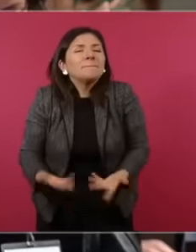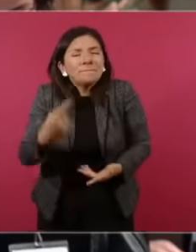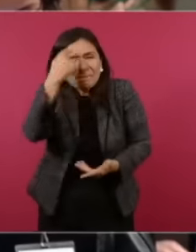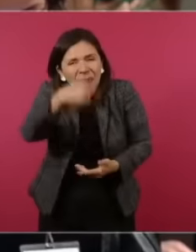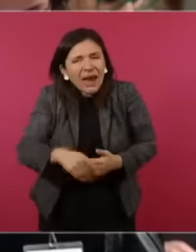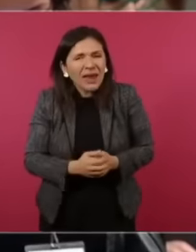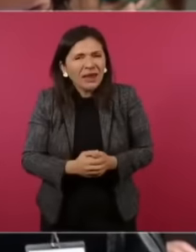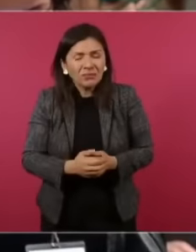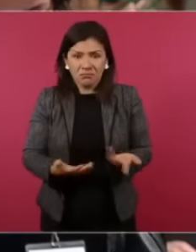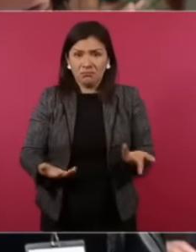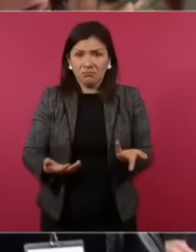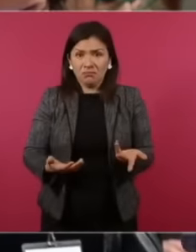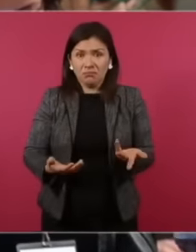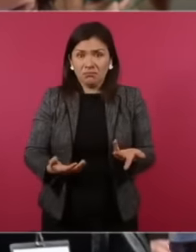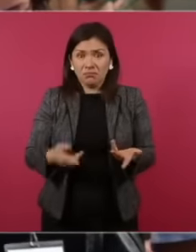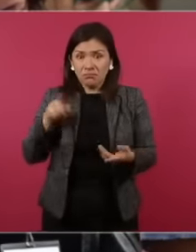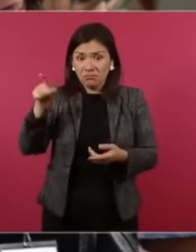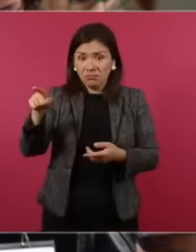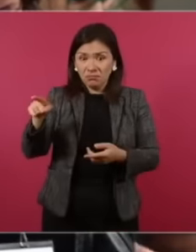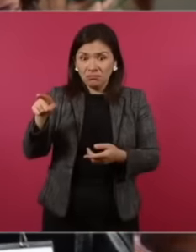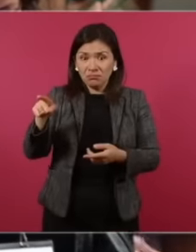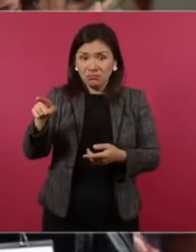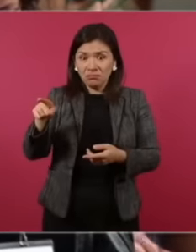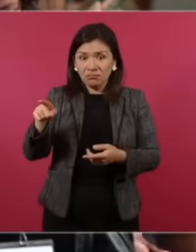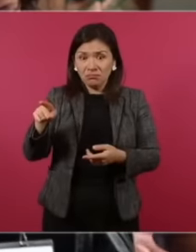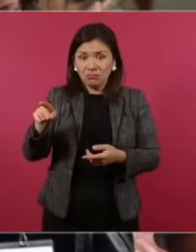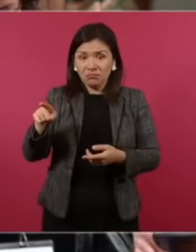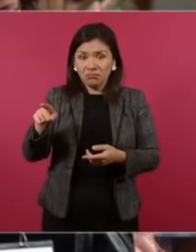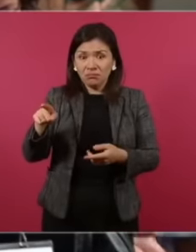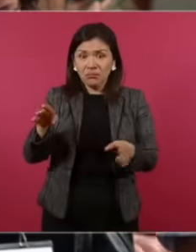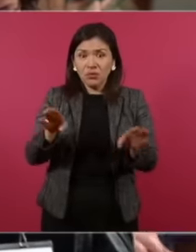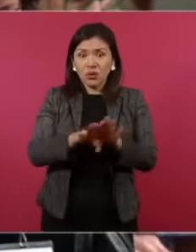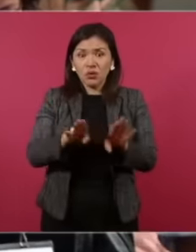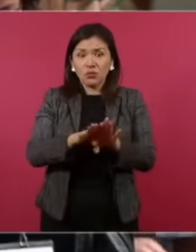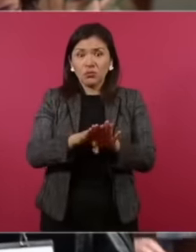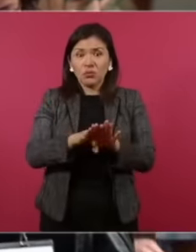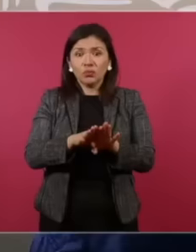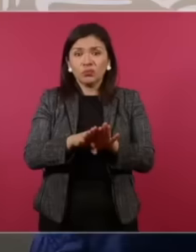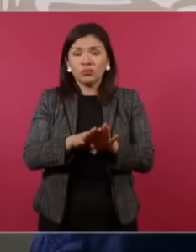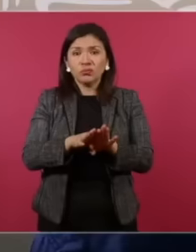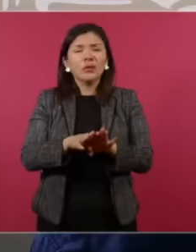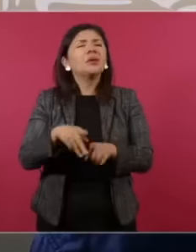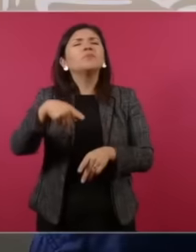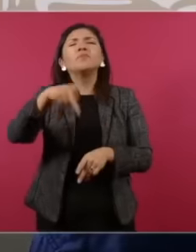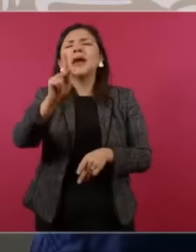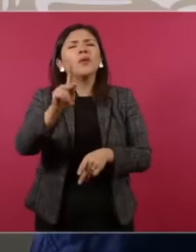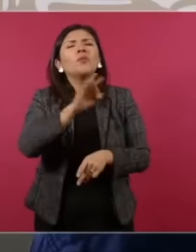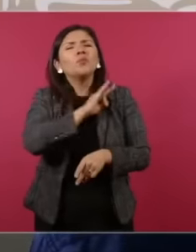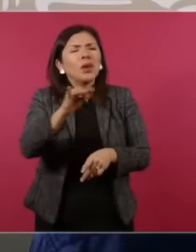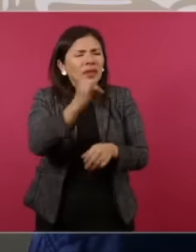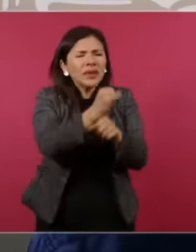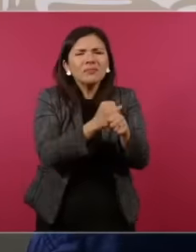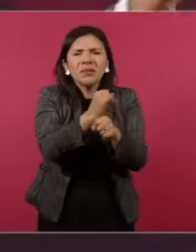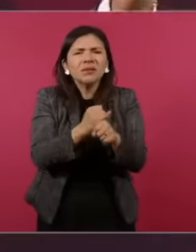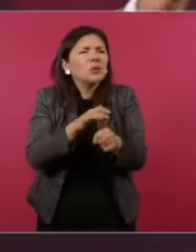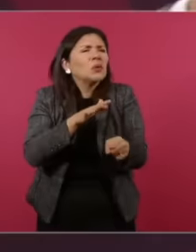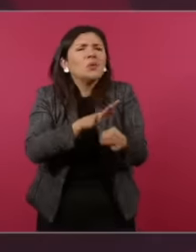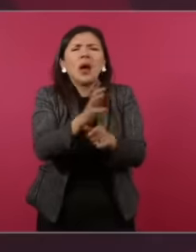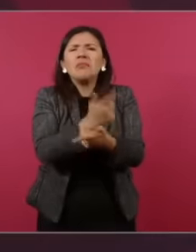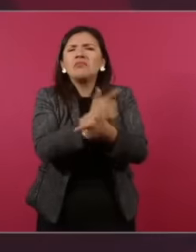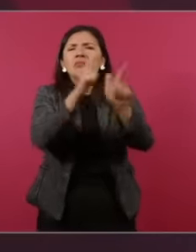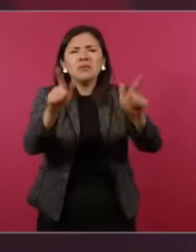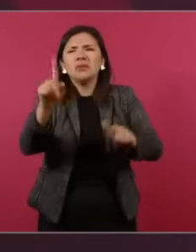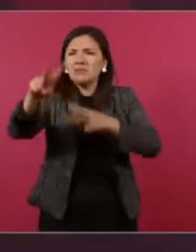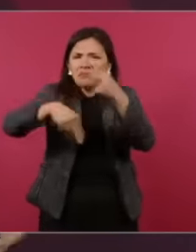do you know what it's for? But anyone can do the investigation, file a complaint and look, how